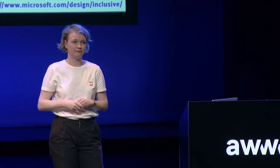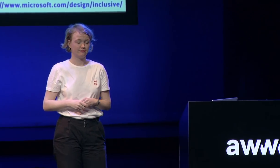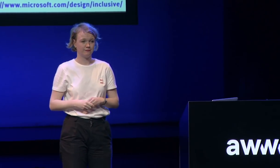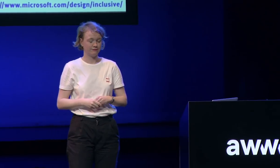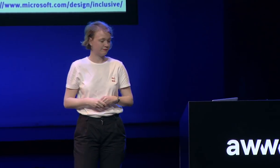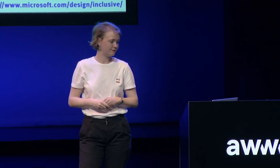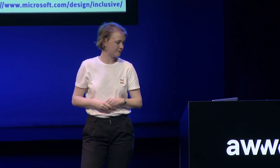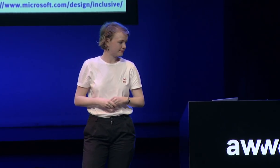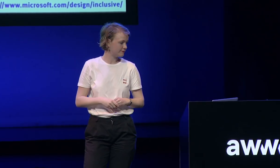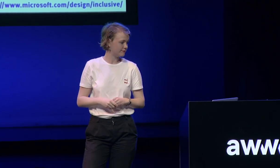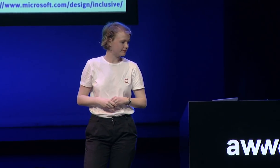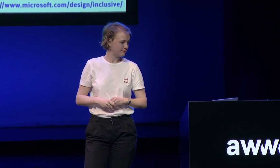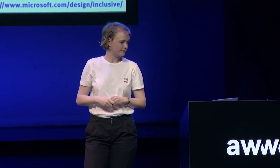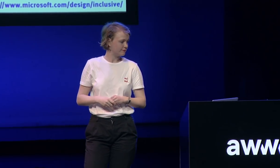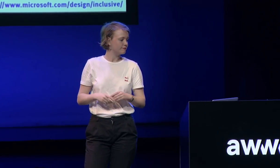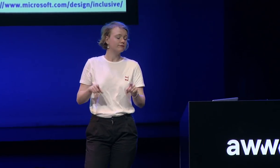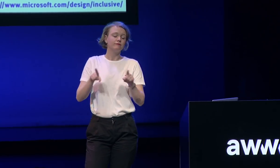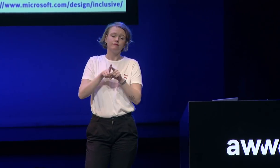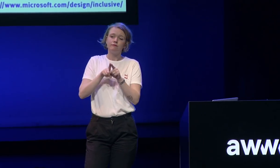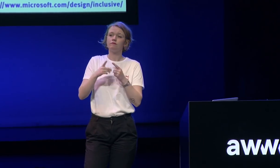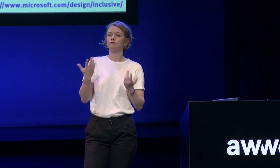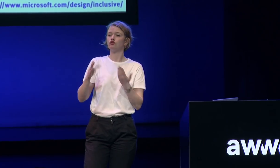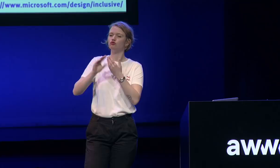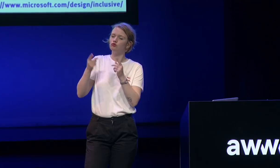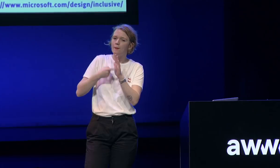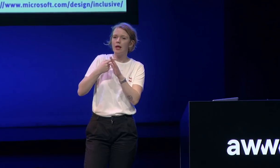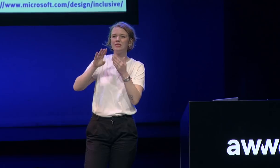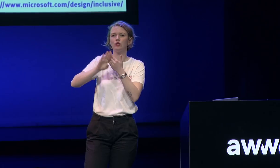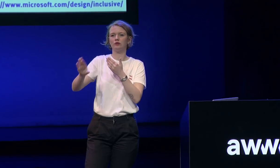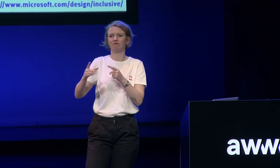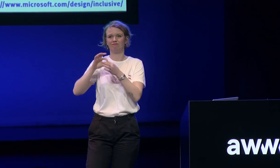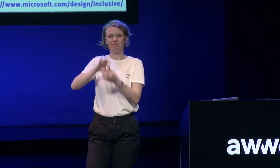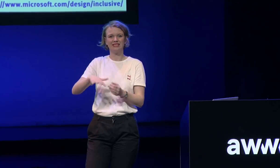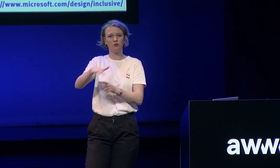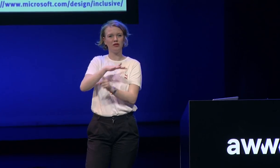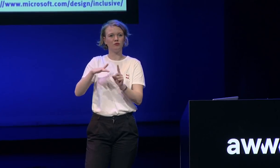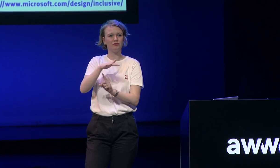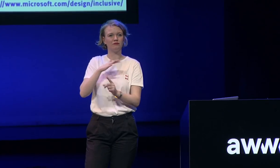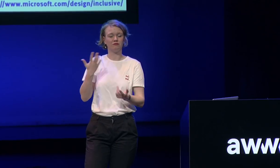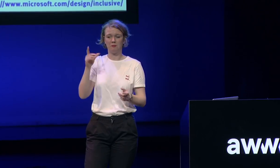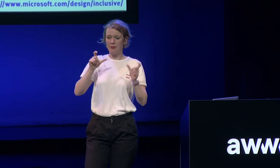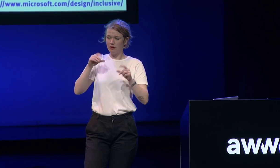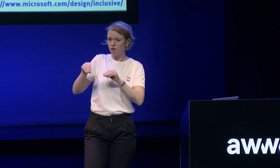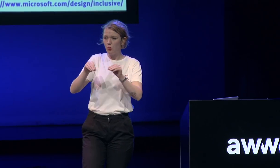someone on the other side and also exclusion is sometimes situational